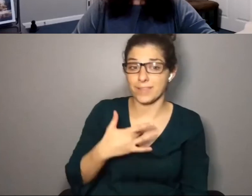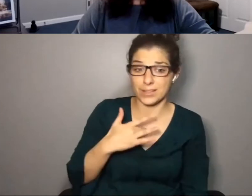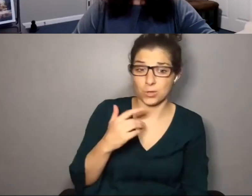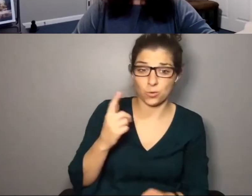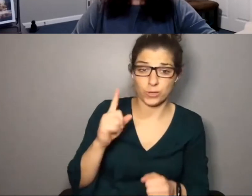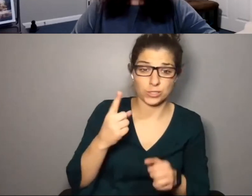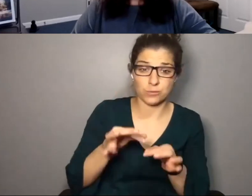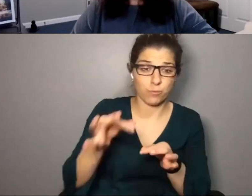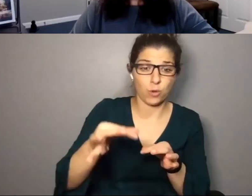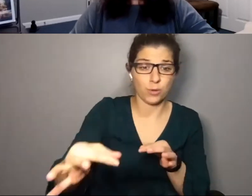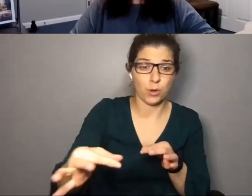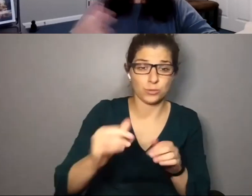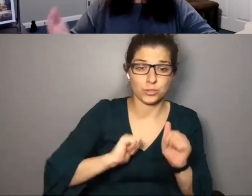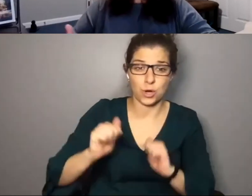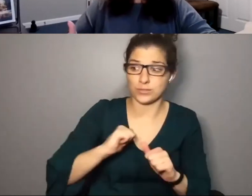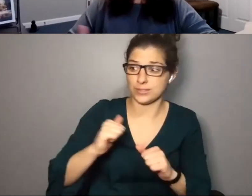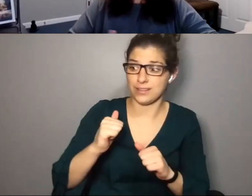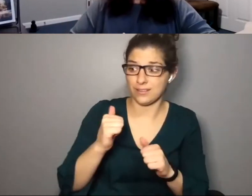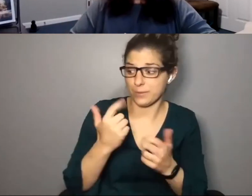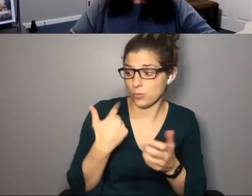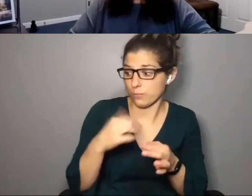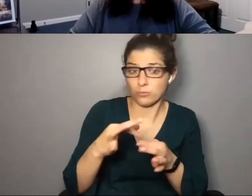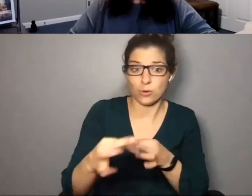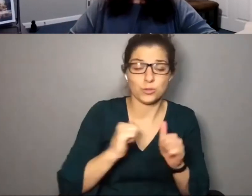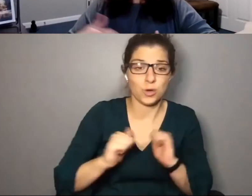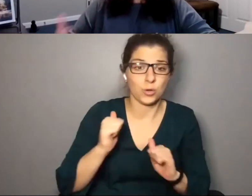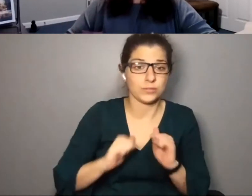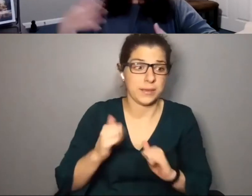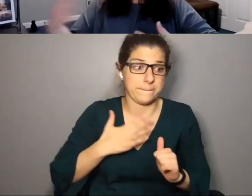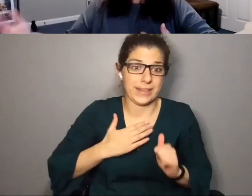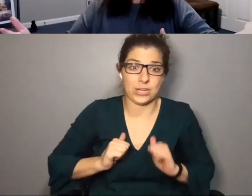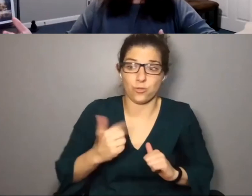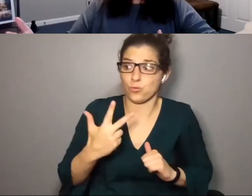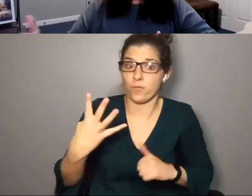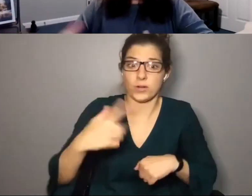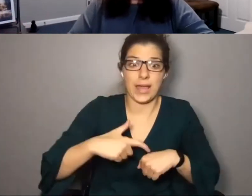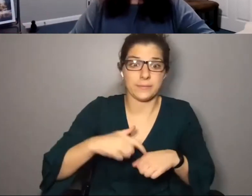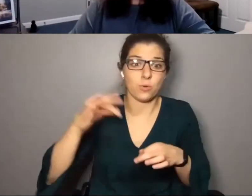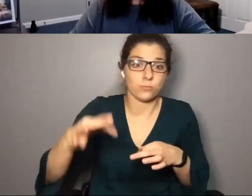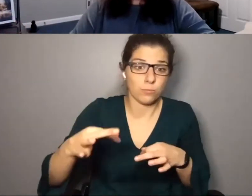I feel like all we do is postpone shows these days. We postpone shows